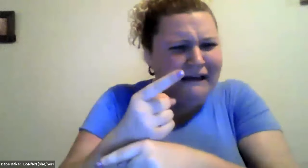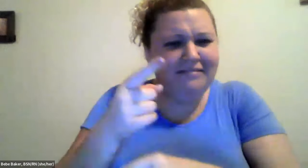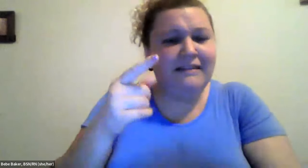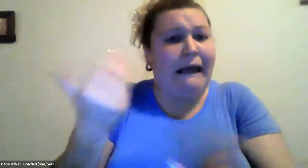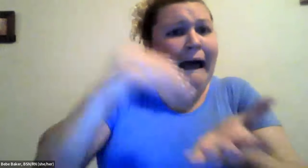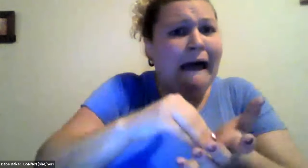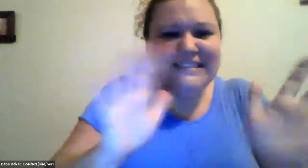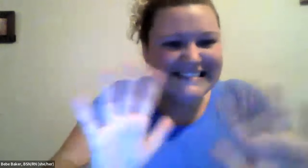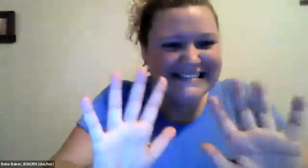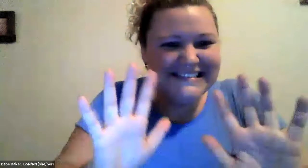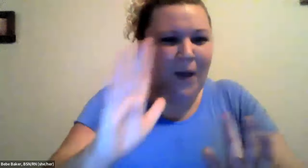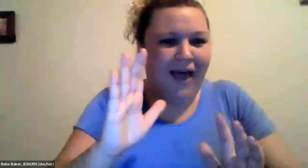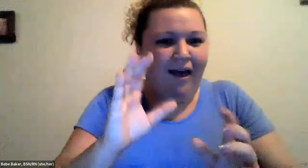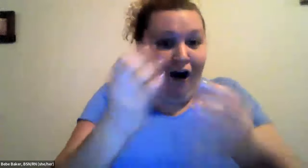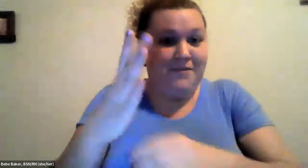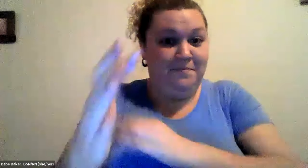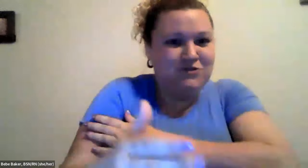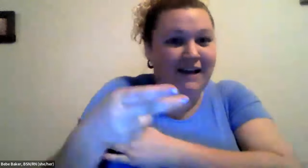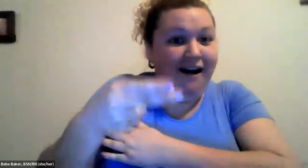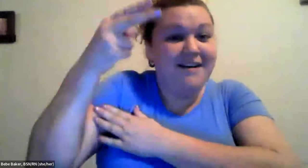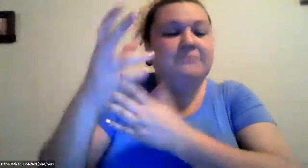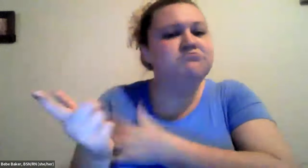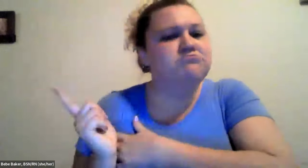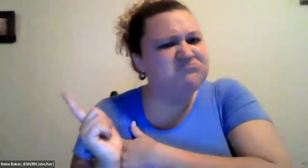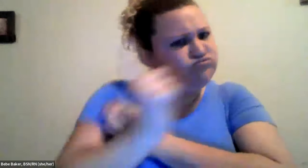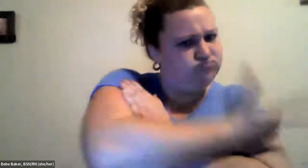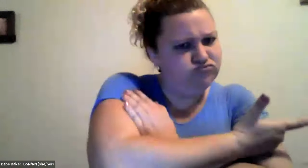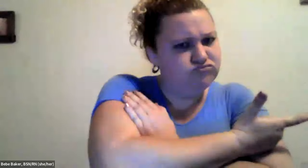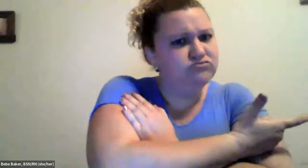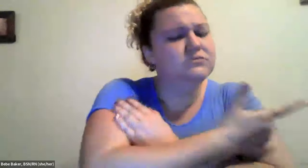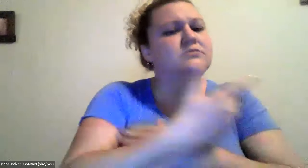Cristine Saunders: If you're noticing that something doesn't feel right when you have the cuff on.